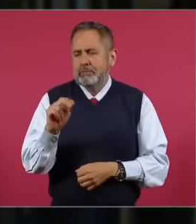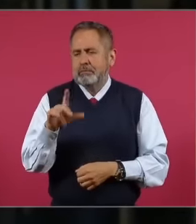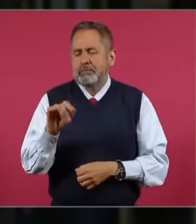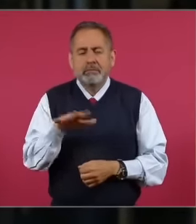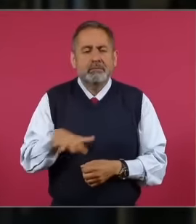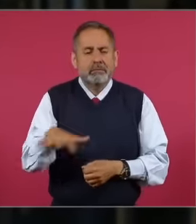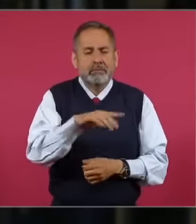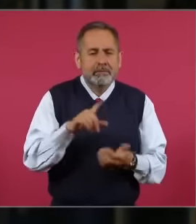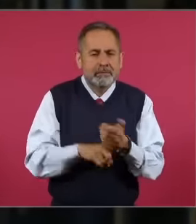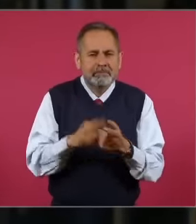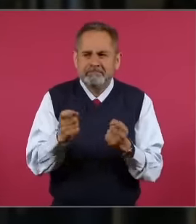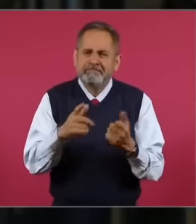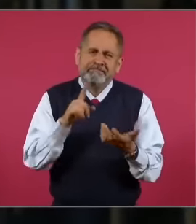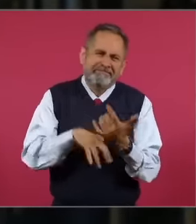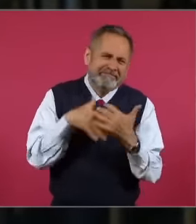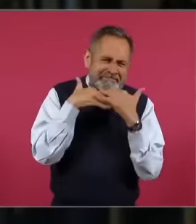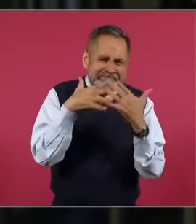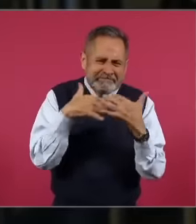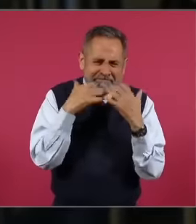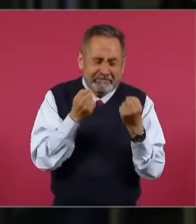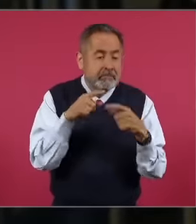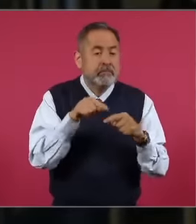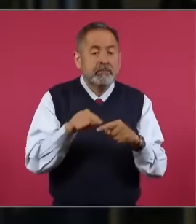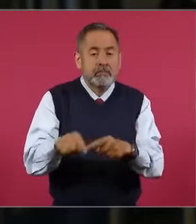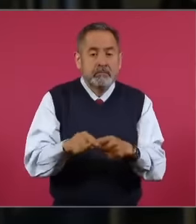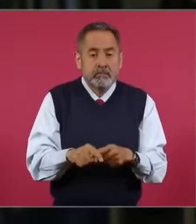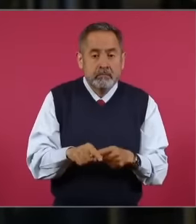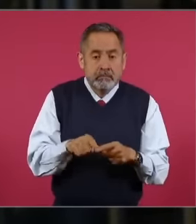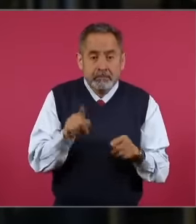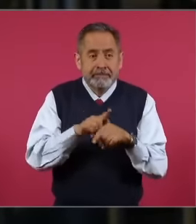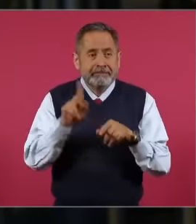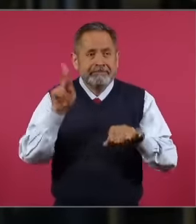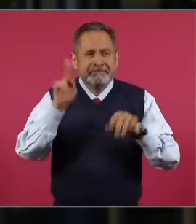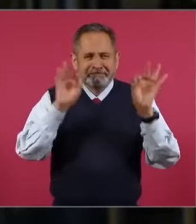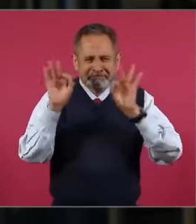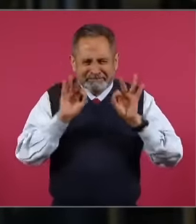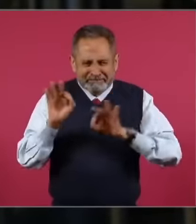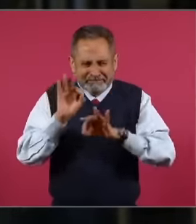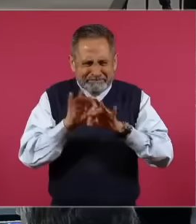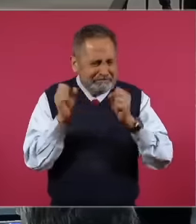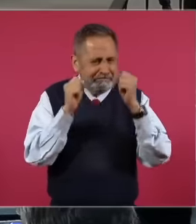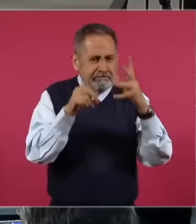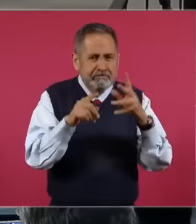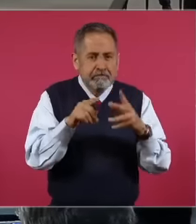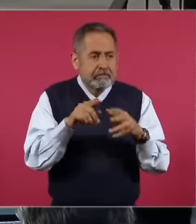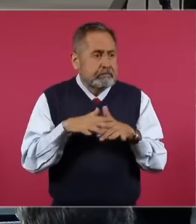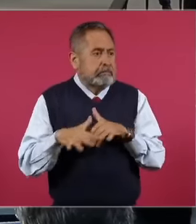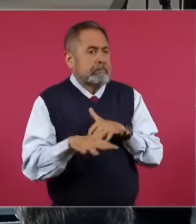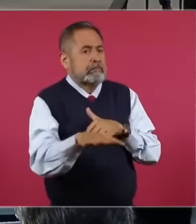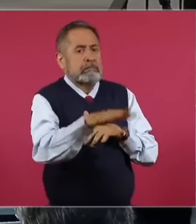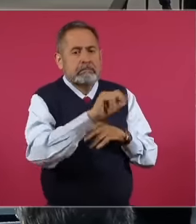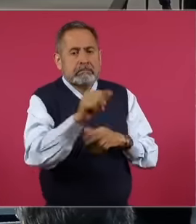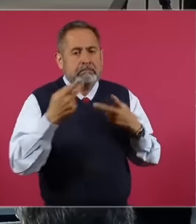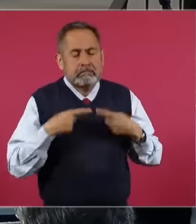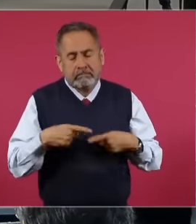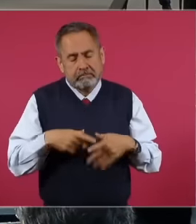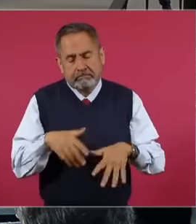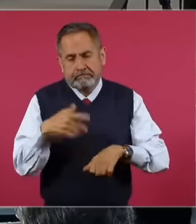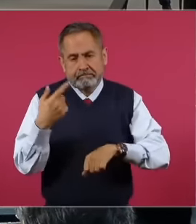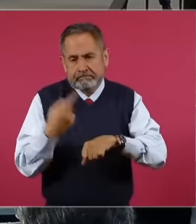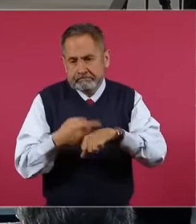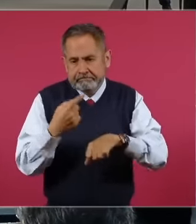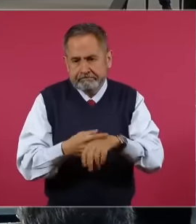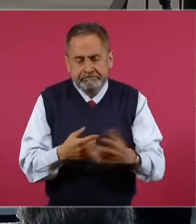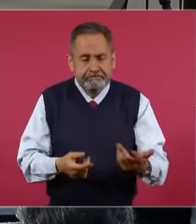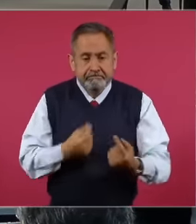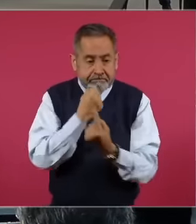highly contaminated area. where the number of flies drifts in the population, children, babies